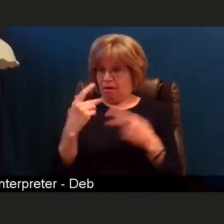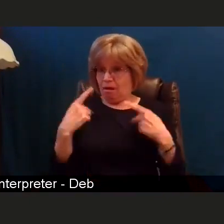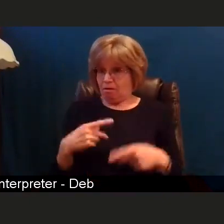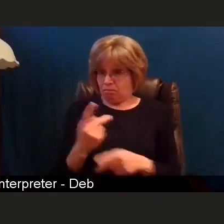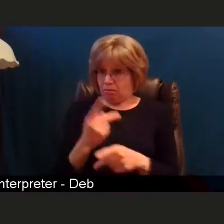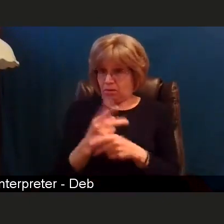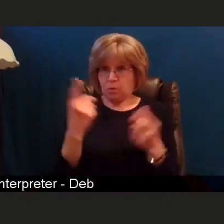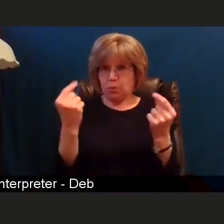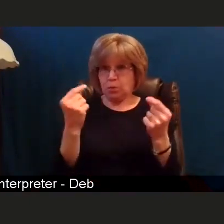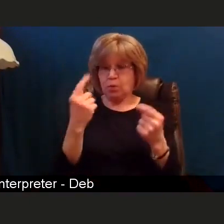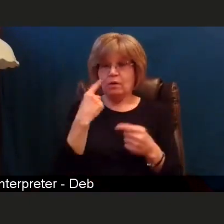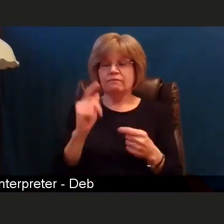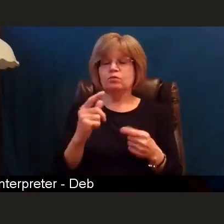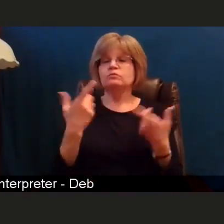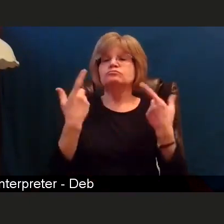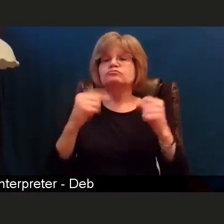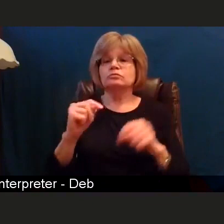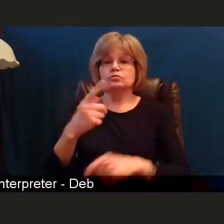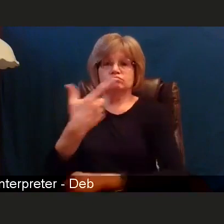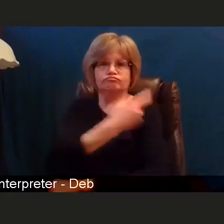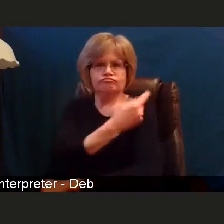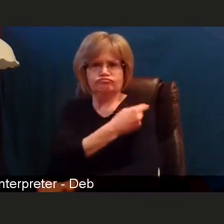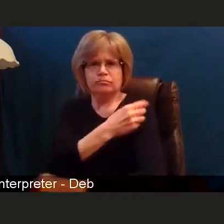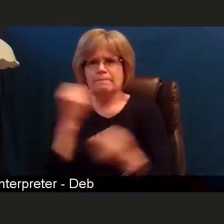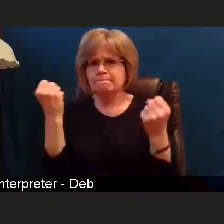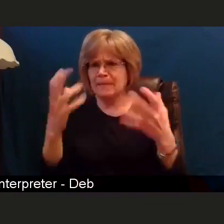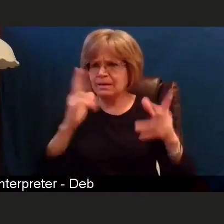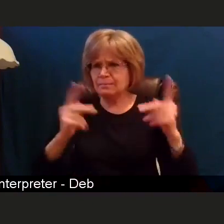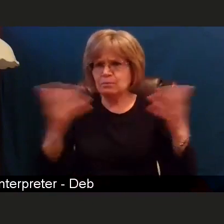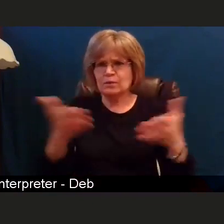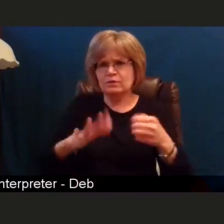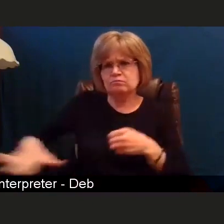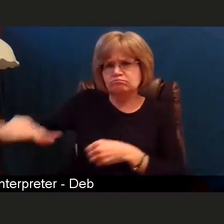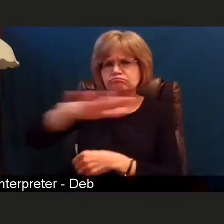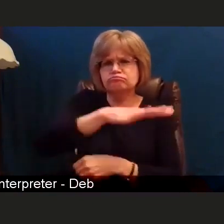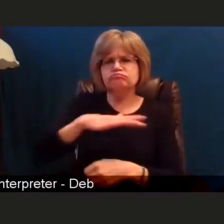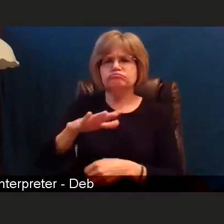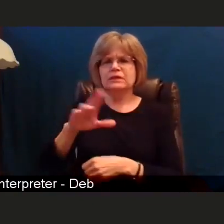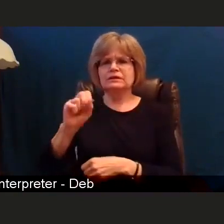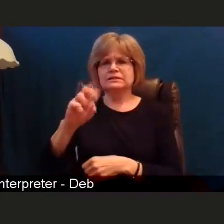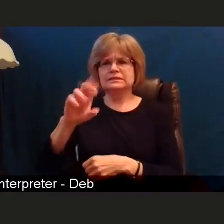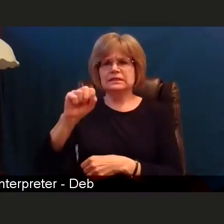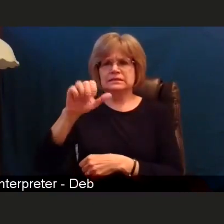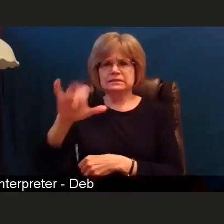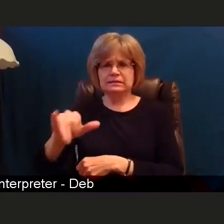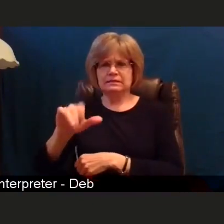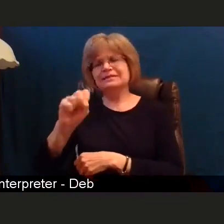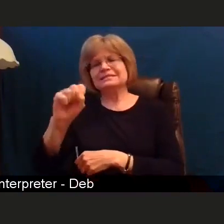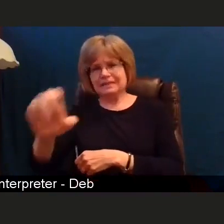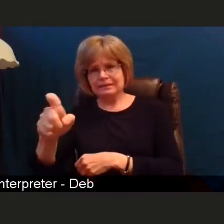vaccinating as many people here in Sussex County. I'm here to tell you that the three W's still apply